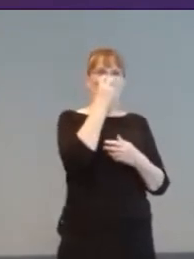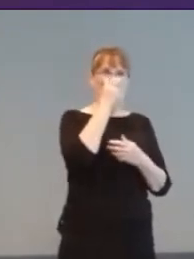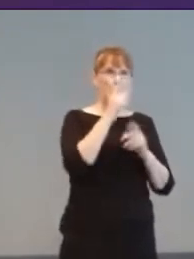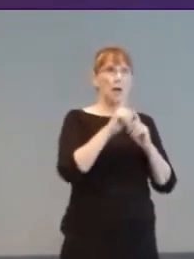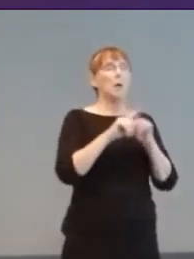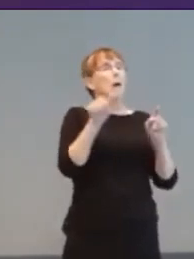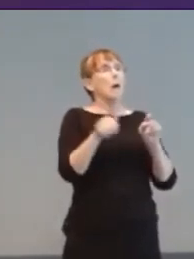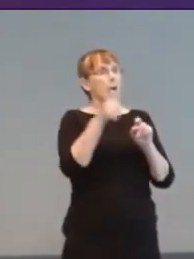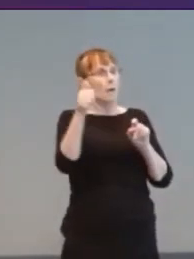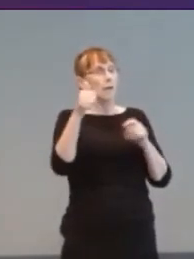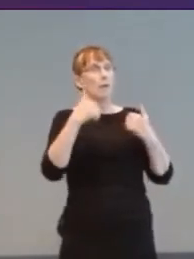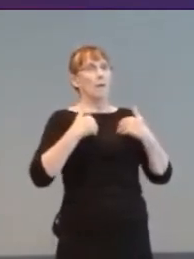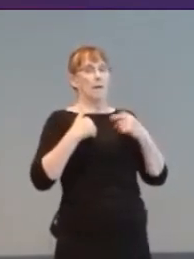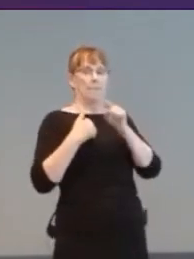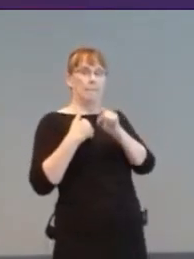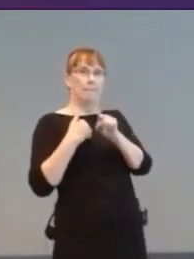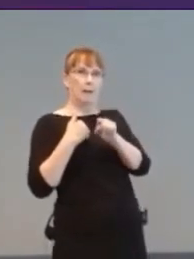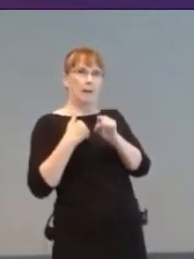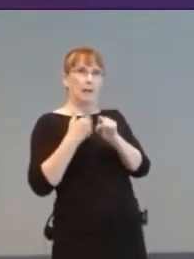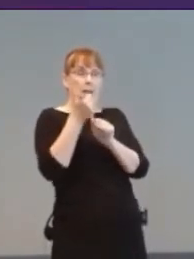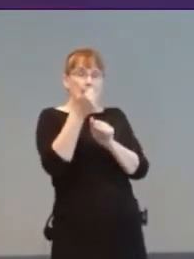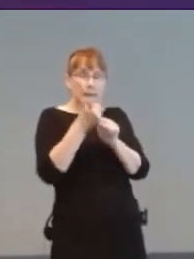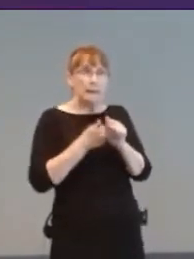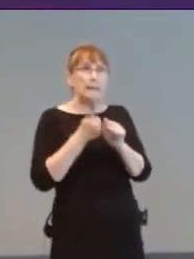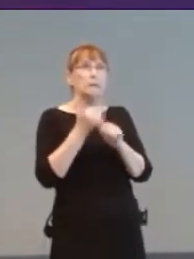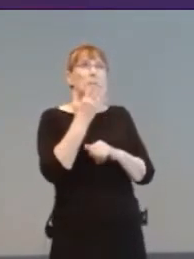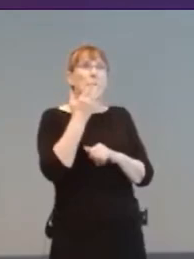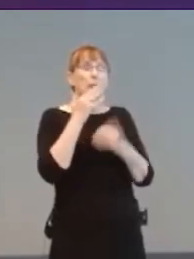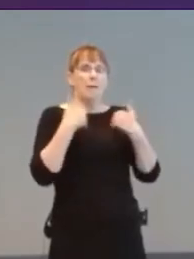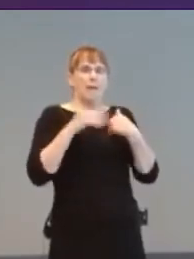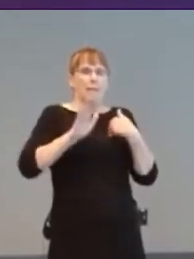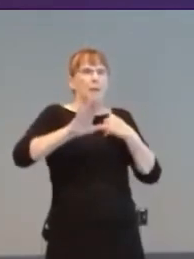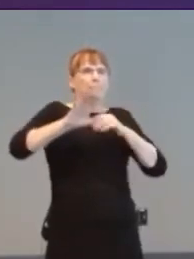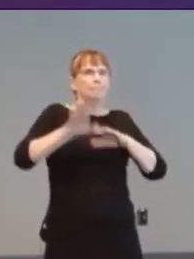a corresponding unique animation. Taito must have started to realise